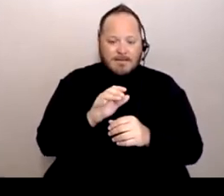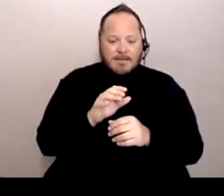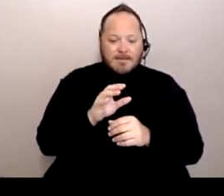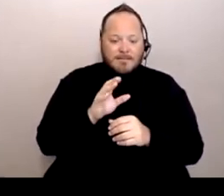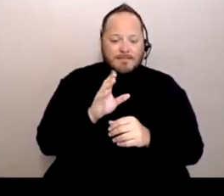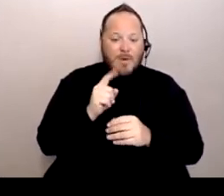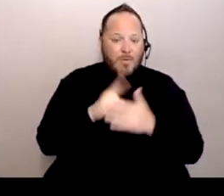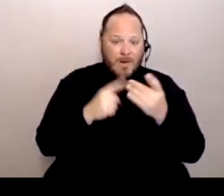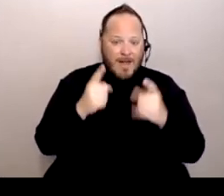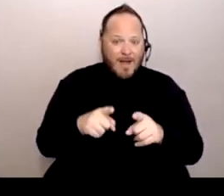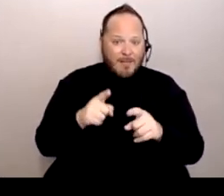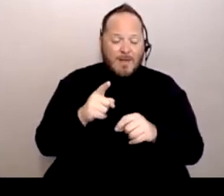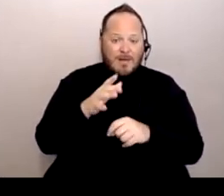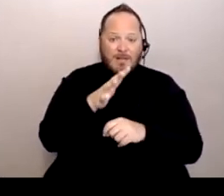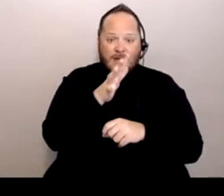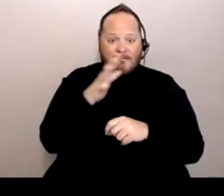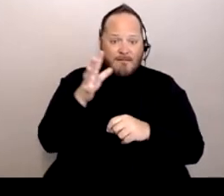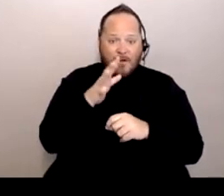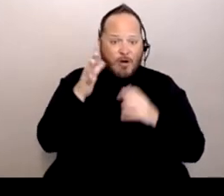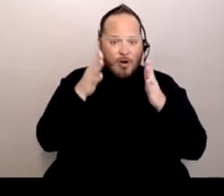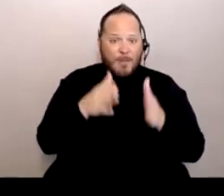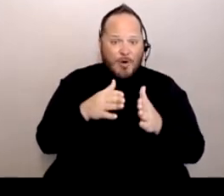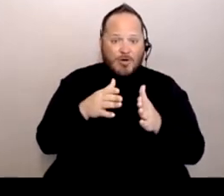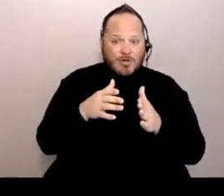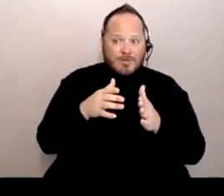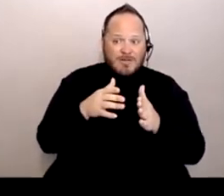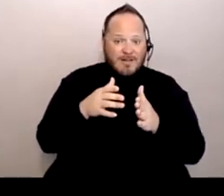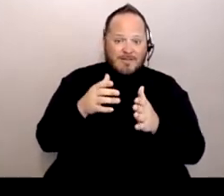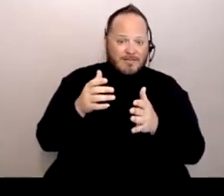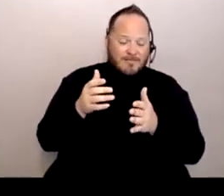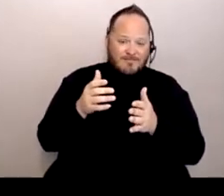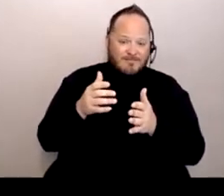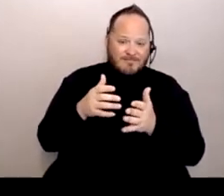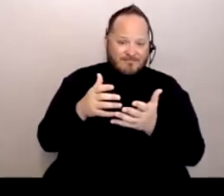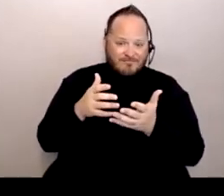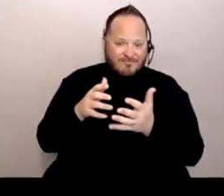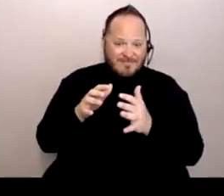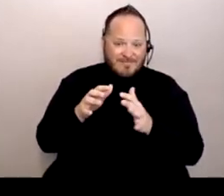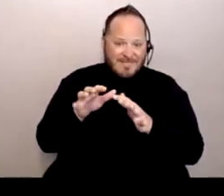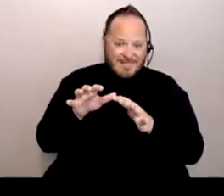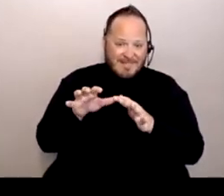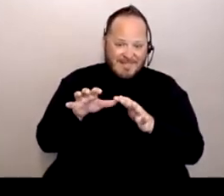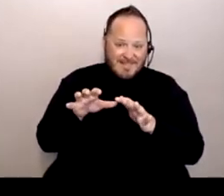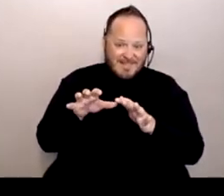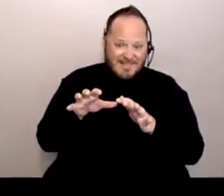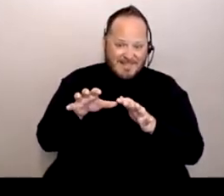services to their workers and have forced them to work with being infected.